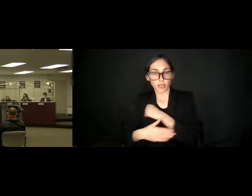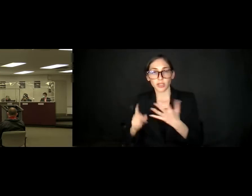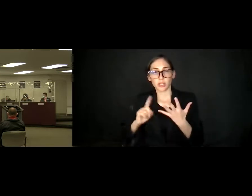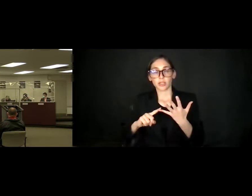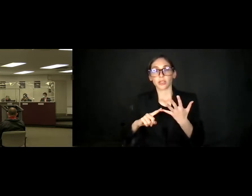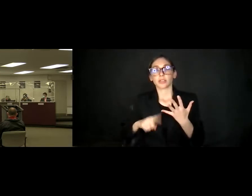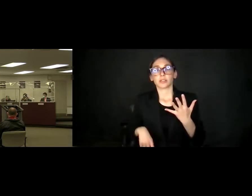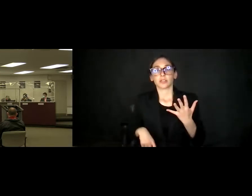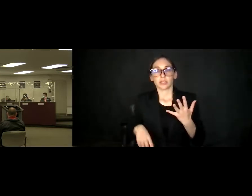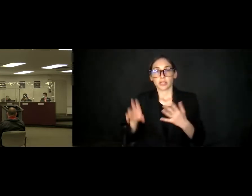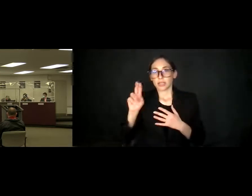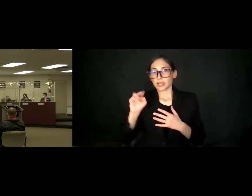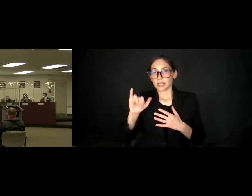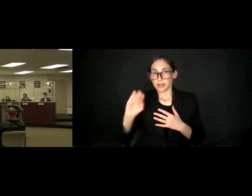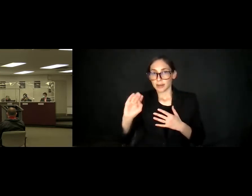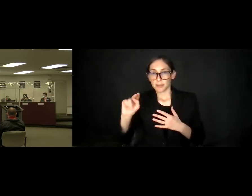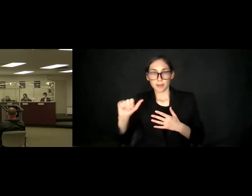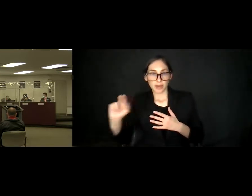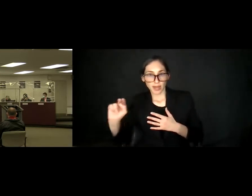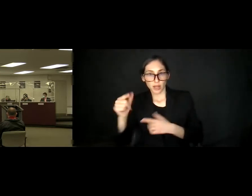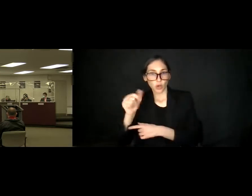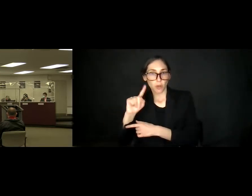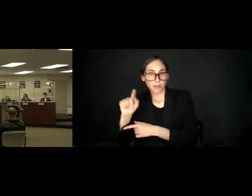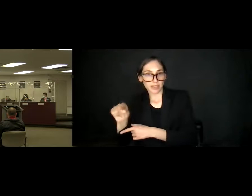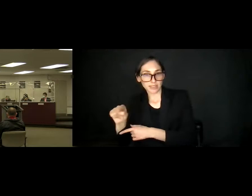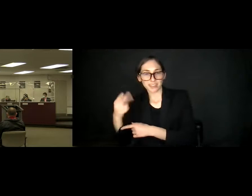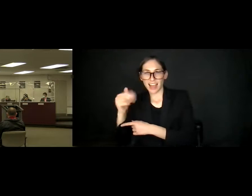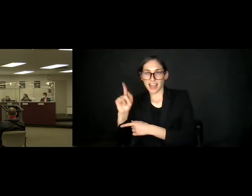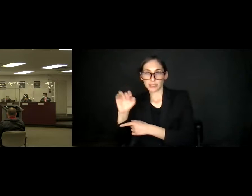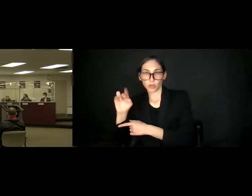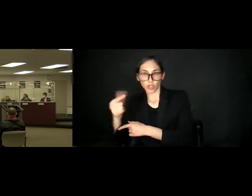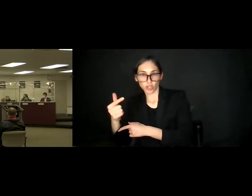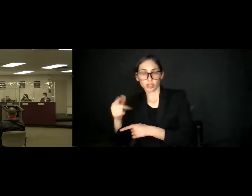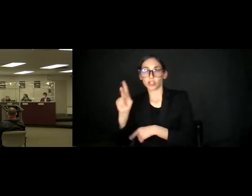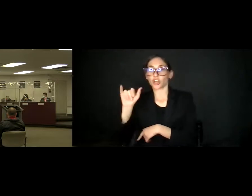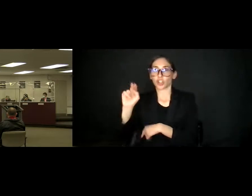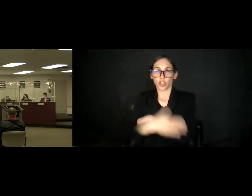Nan Gomez-Heitzeberg, Kern County Community College District.